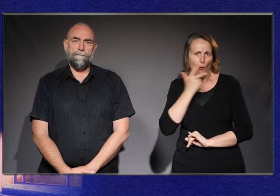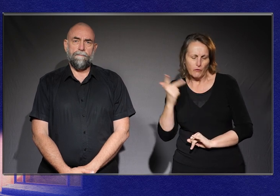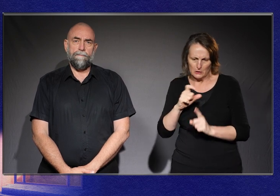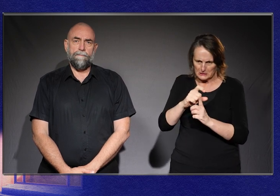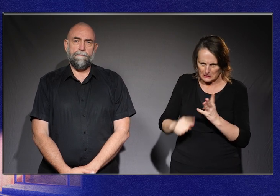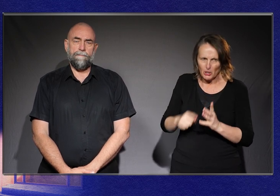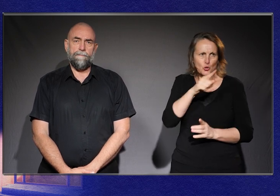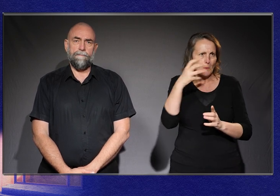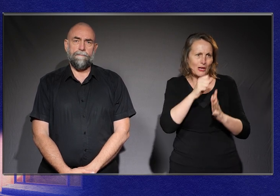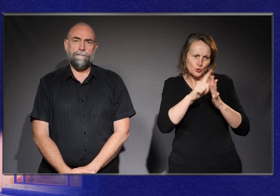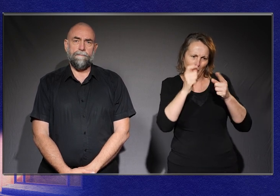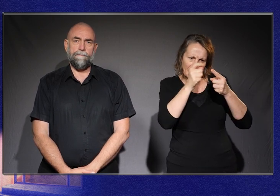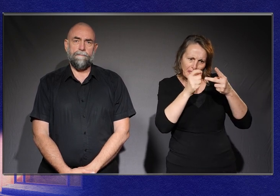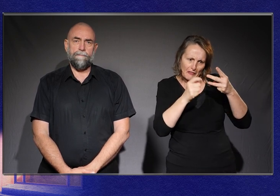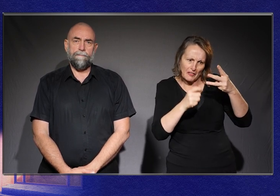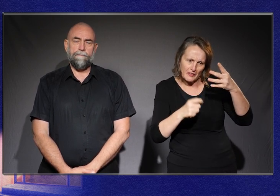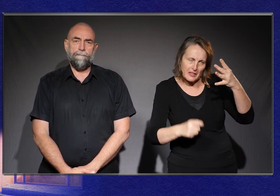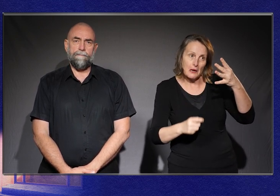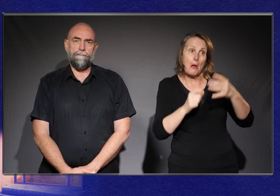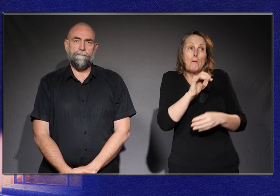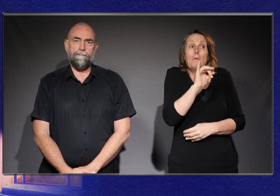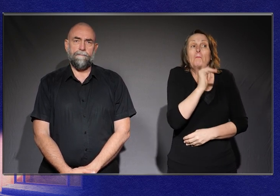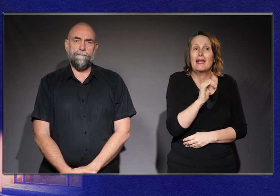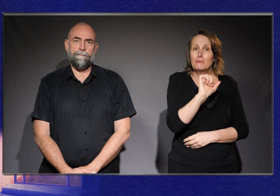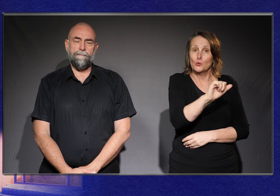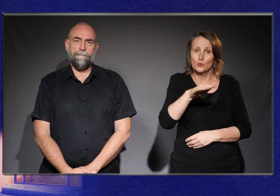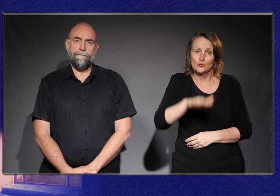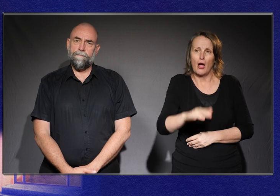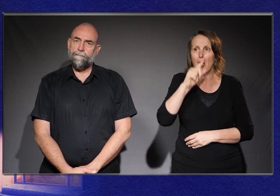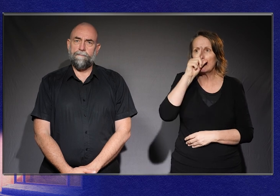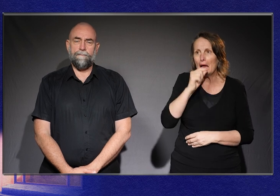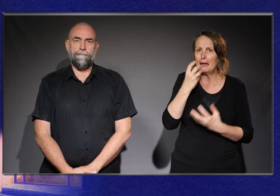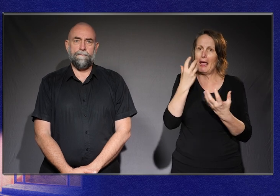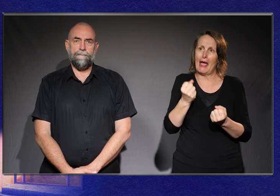And if you do everything, we tell you to do, maybe your child can have, you know, a slightly